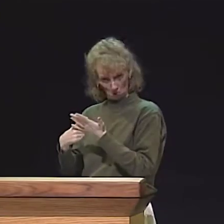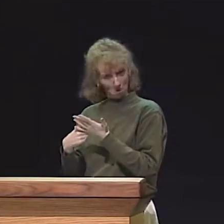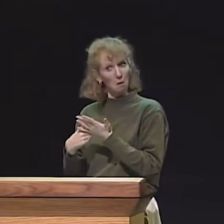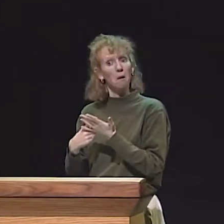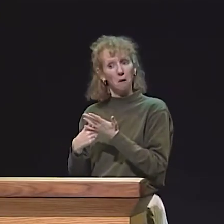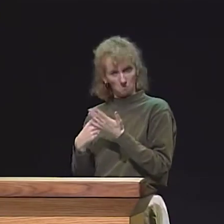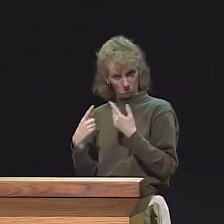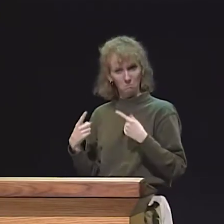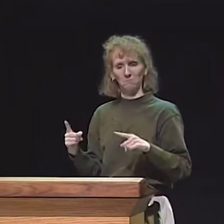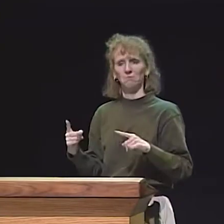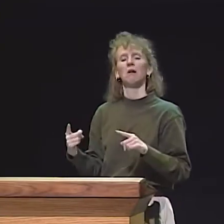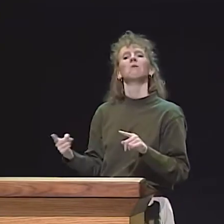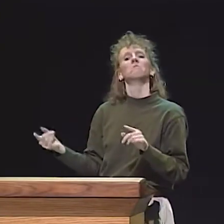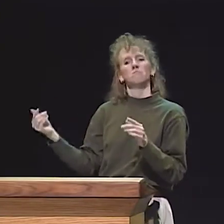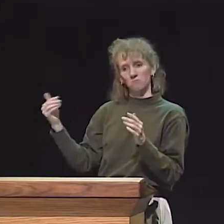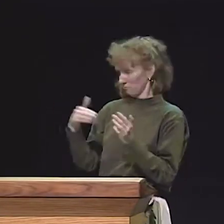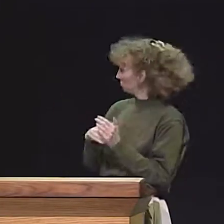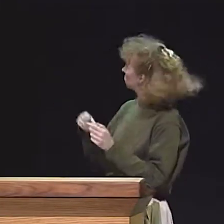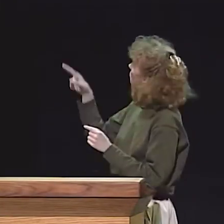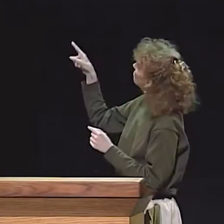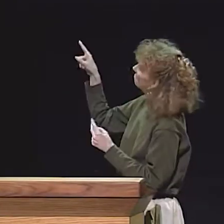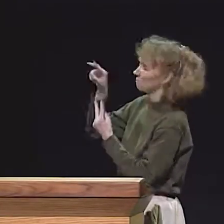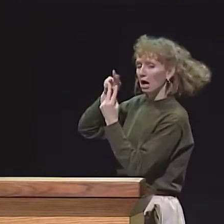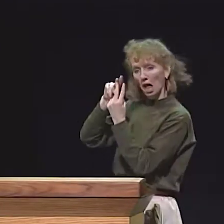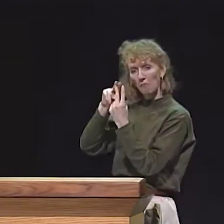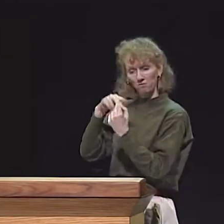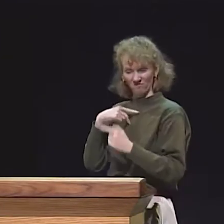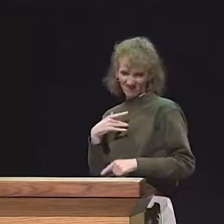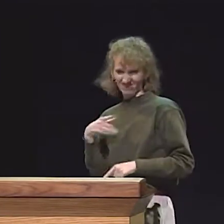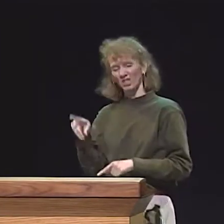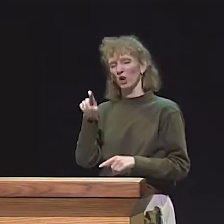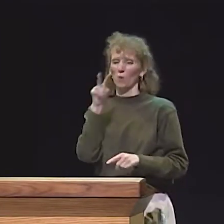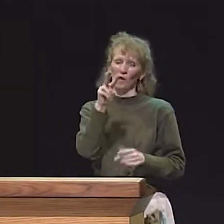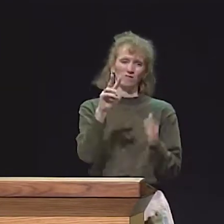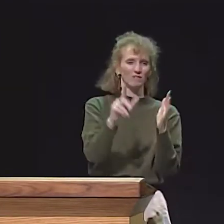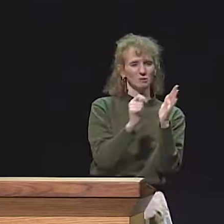MY VIDEOTAPE, MY MODEL OF THE RETELLING OF THE STORY AND THEN WE TALK ABOUT THAT.